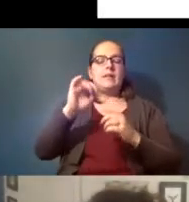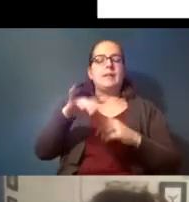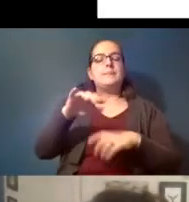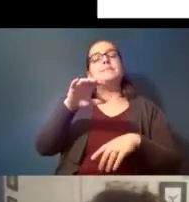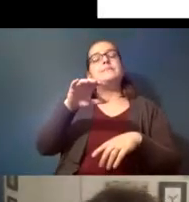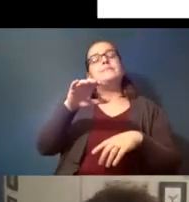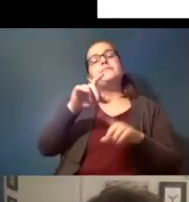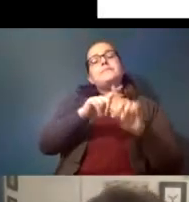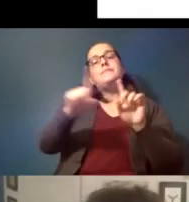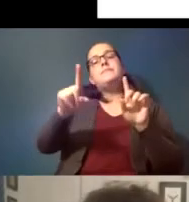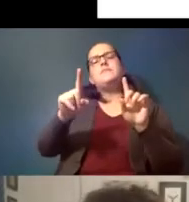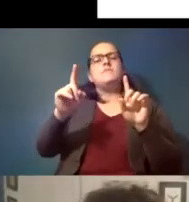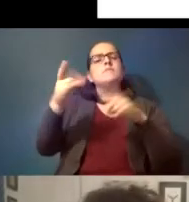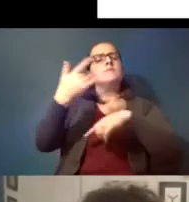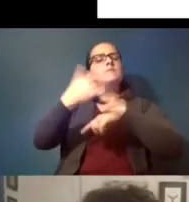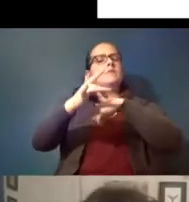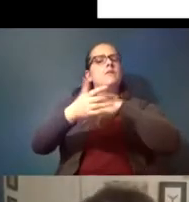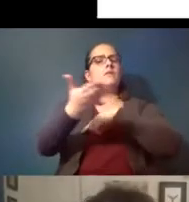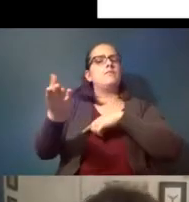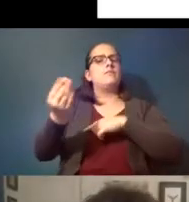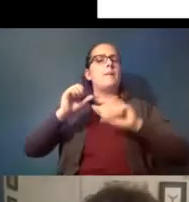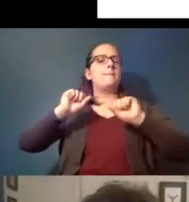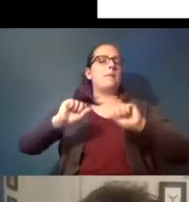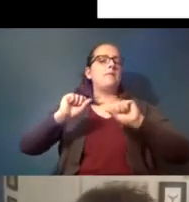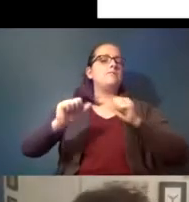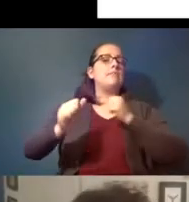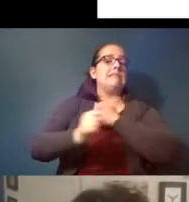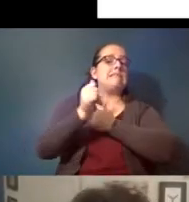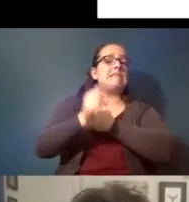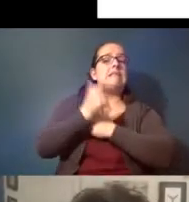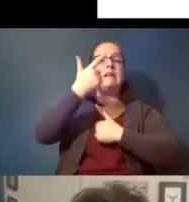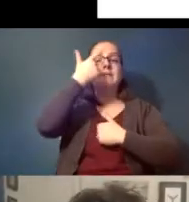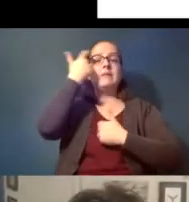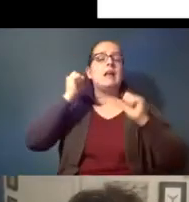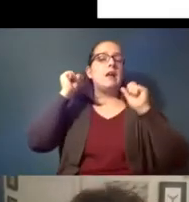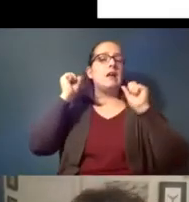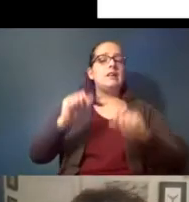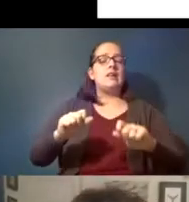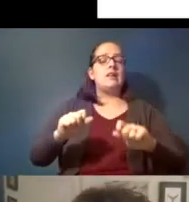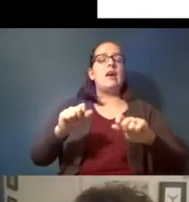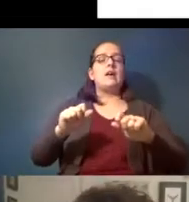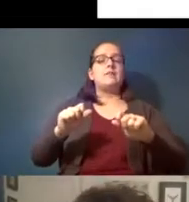but they're out there and they're potentially dangerous because they can cross they can cross